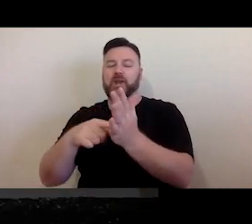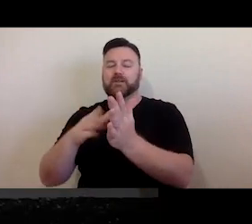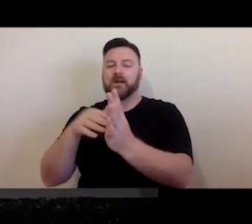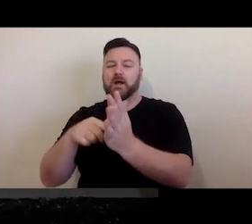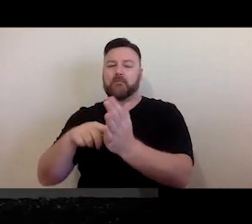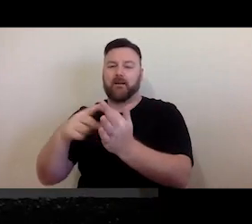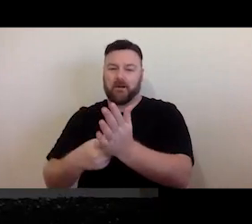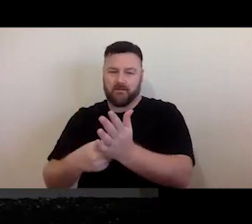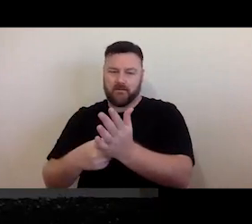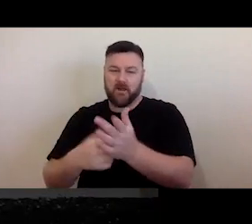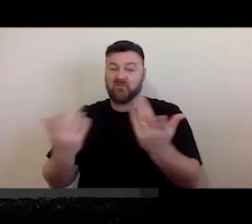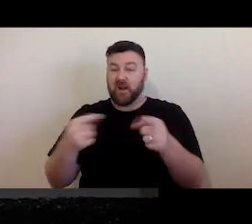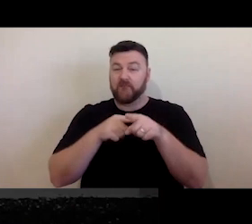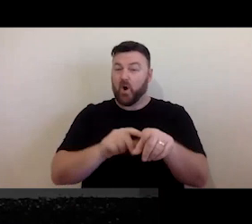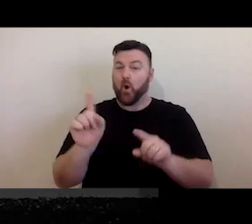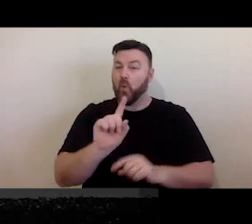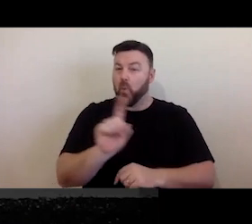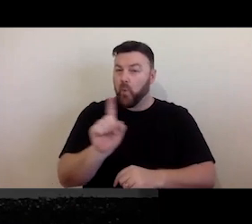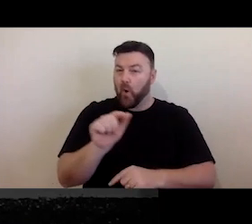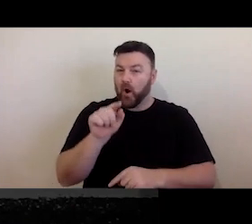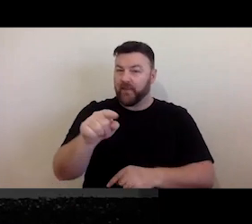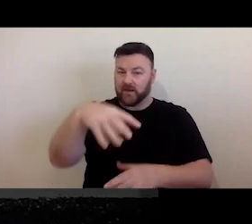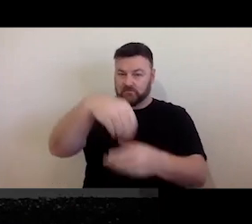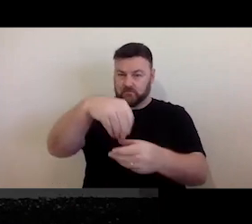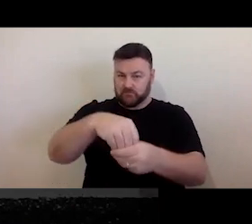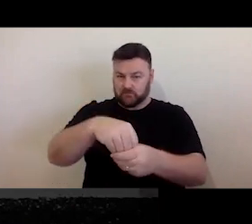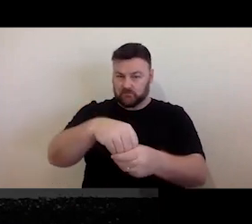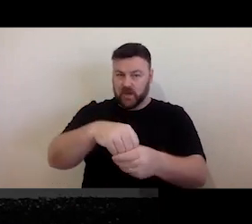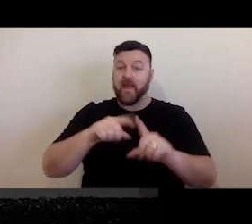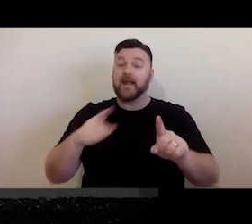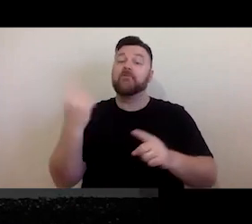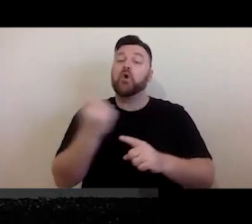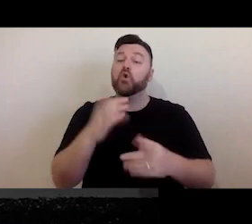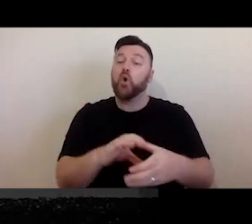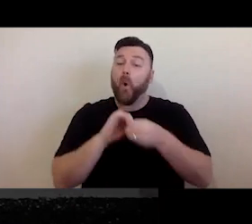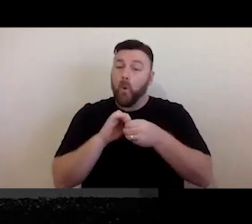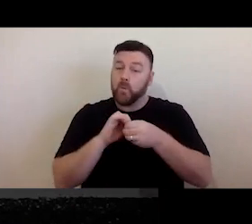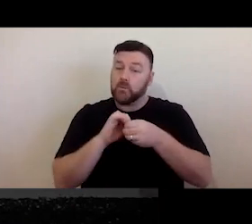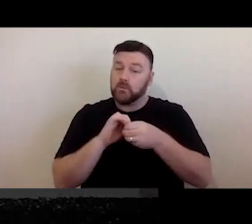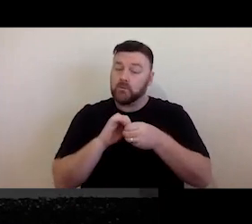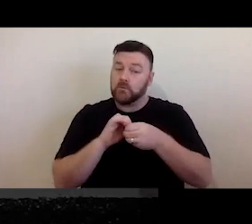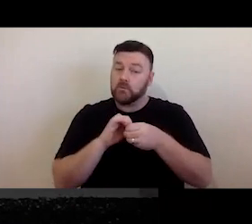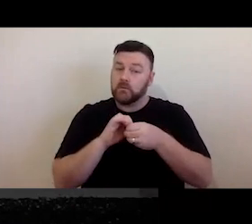on the type of material that you're talking about, copyright affords the copyright owner different exclusive rights. So, for the duration of